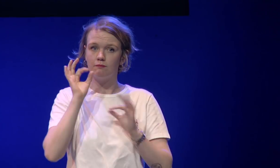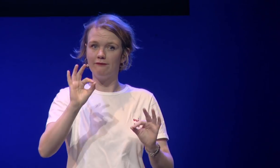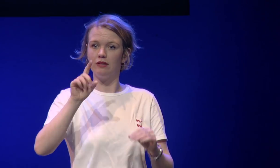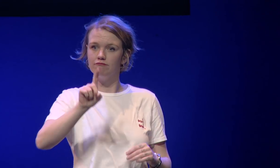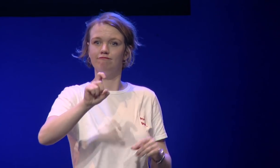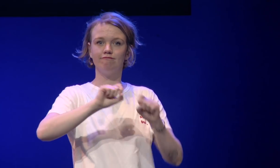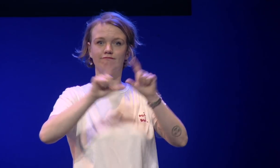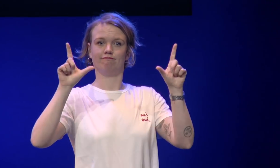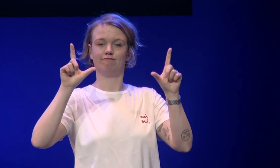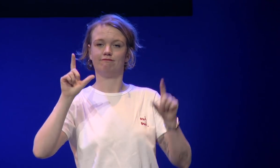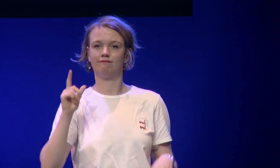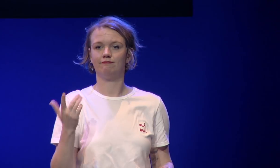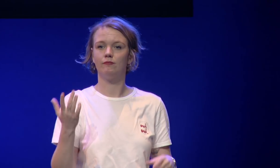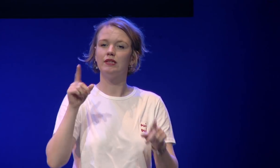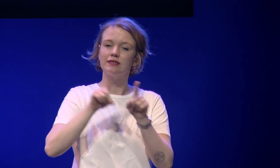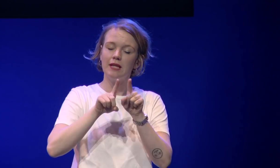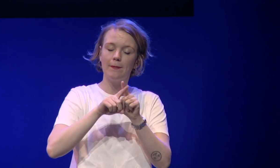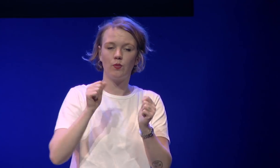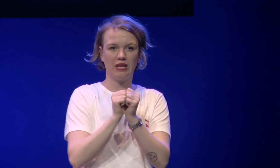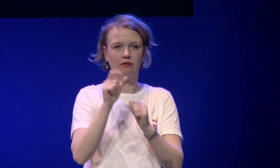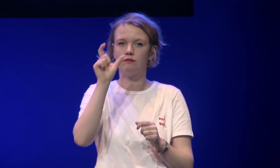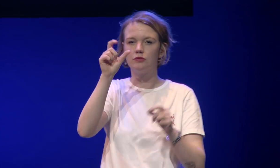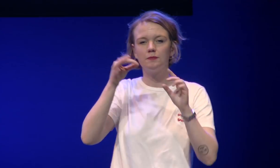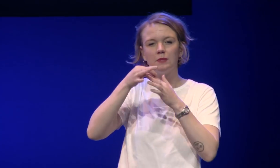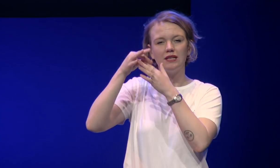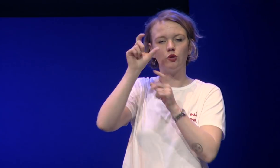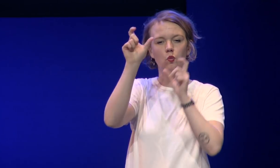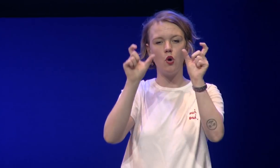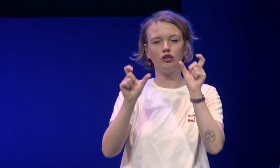is available and they can click on that and see it watch it if they need to and